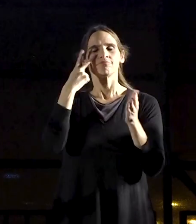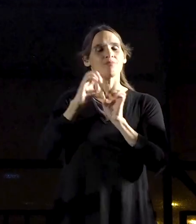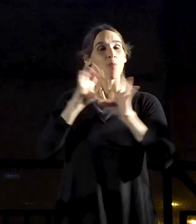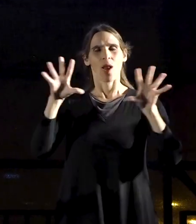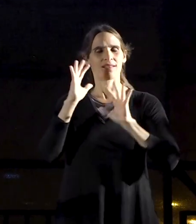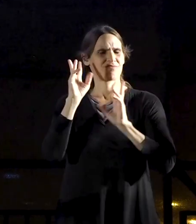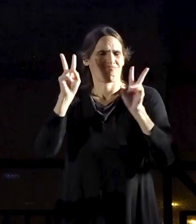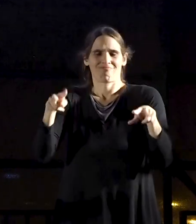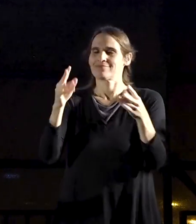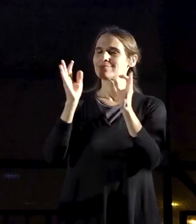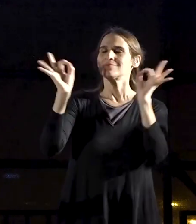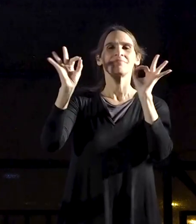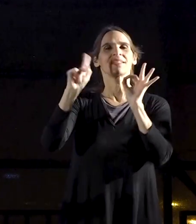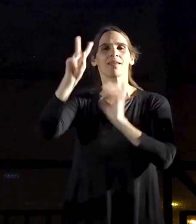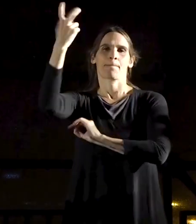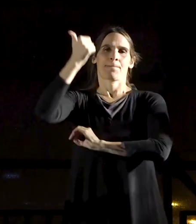our army reservists stand out boldly.